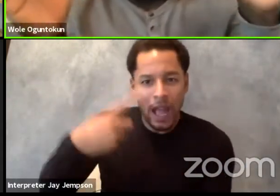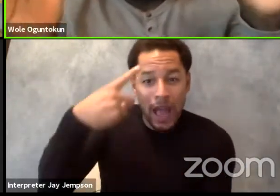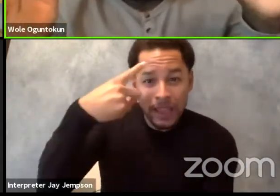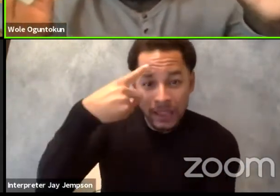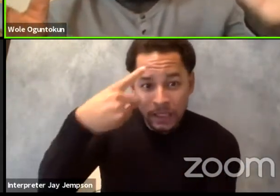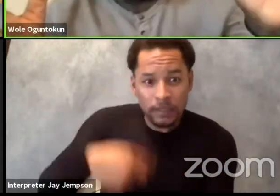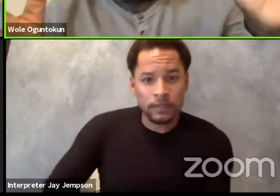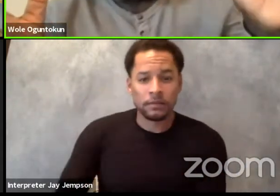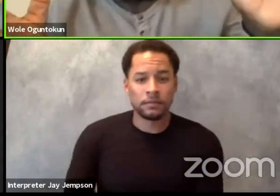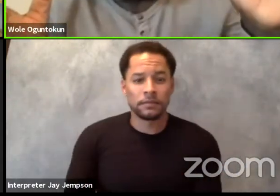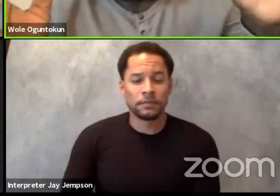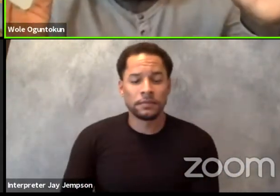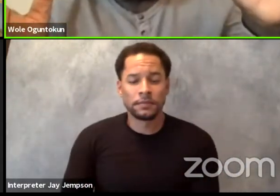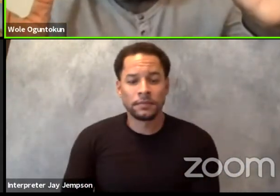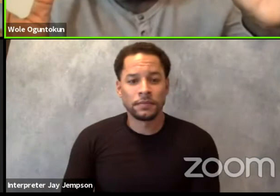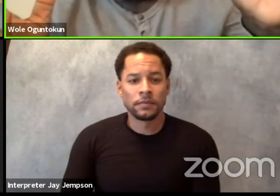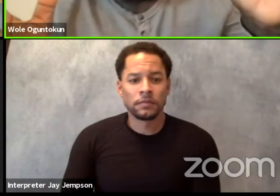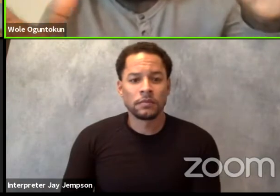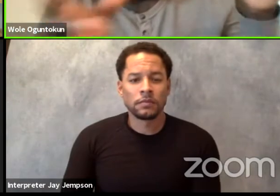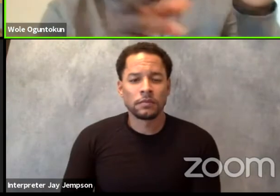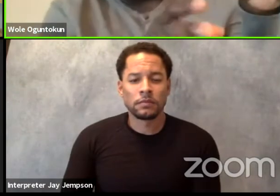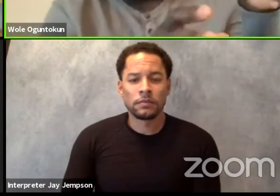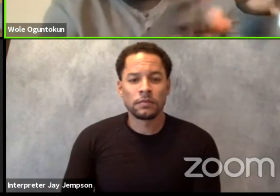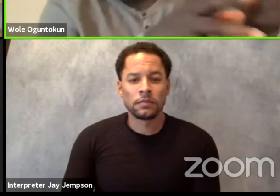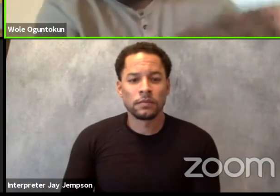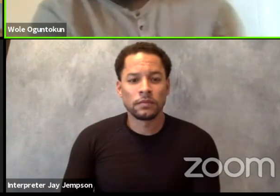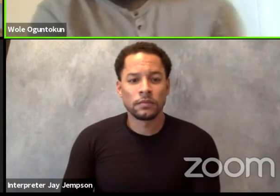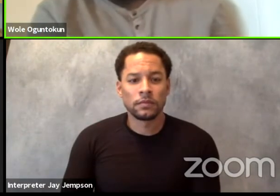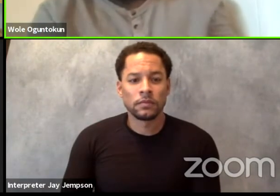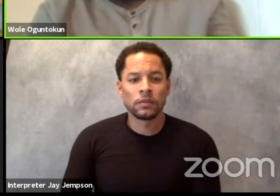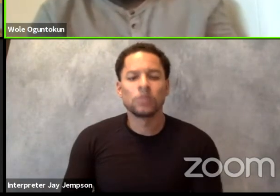So that is my view of the institutionalized dramaturge